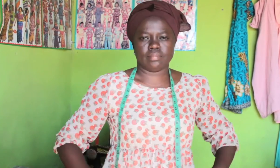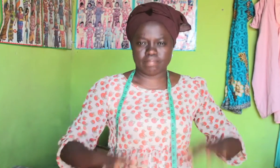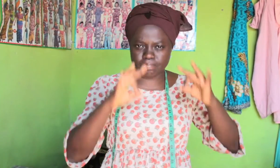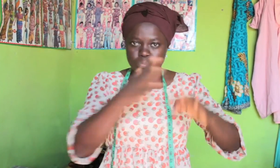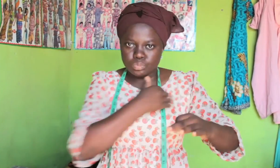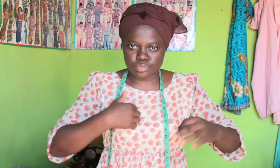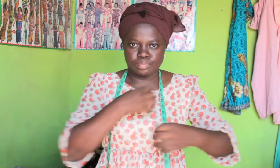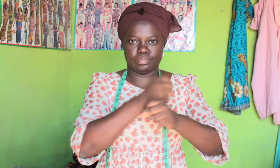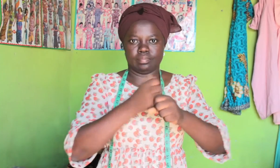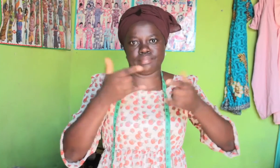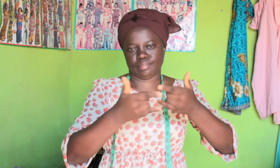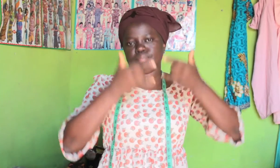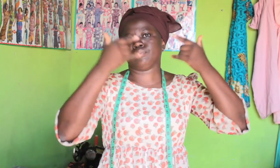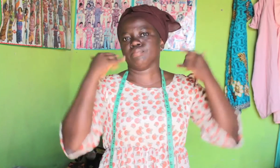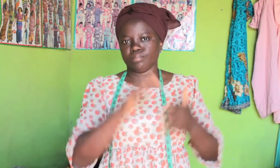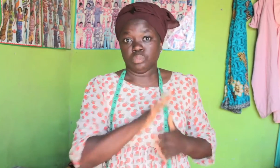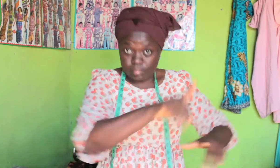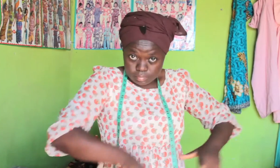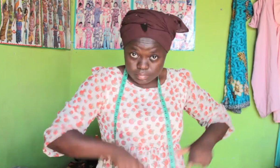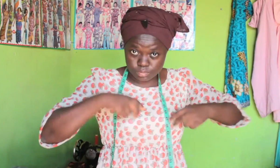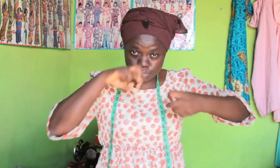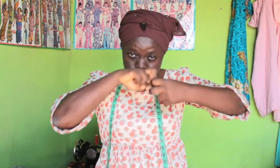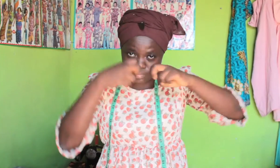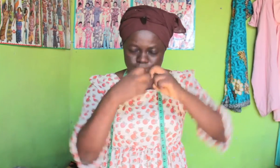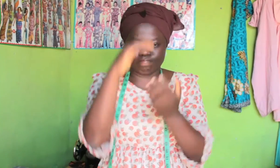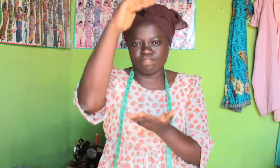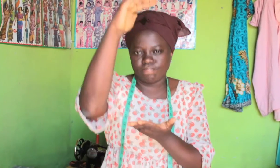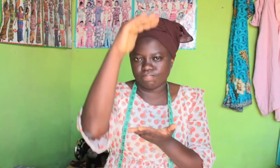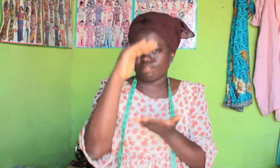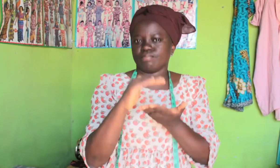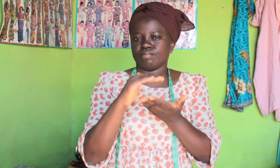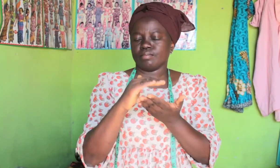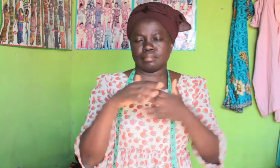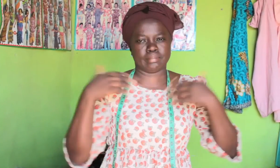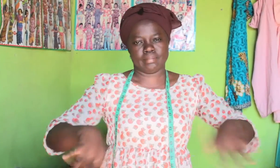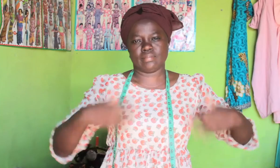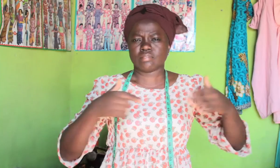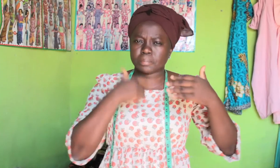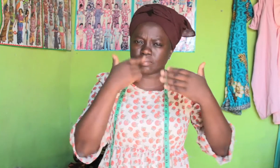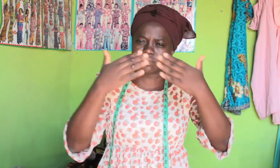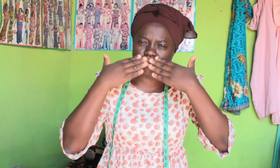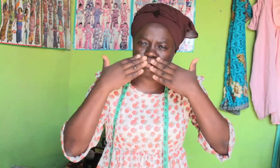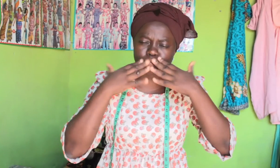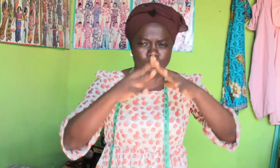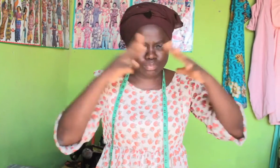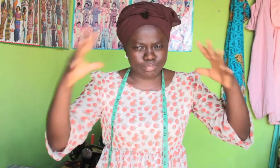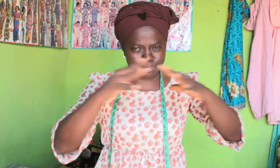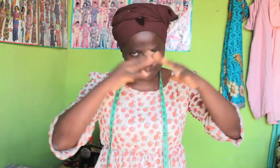earn a living, buy food, and stay healthy. Our problems have diminished. Thank you so much.